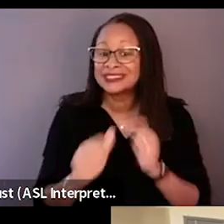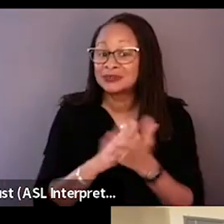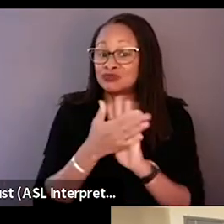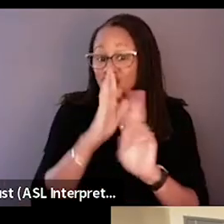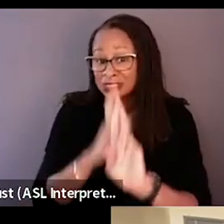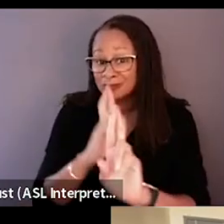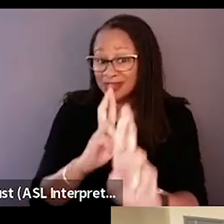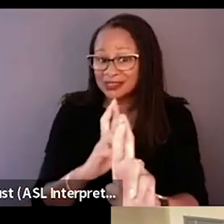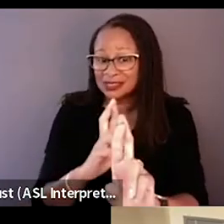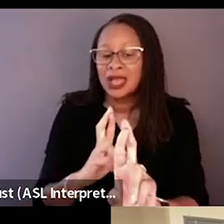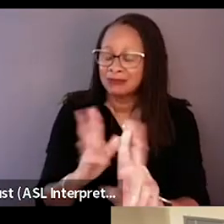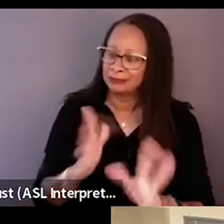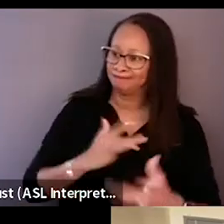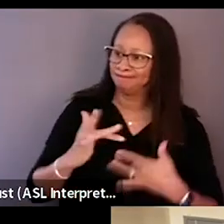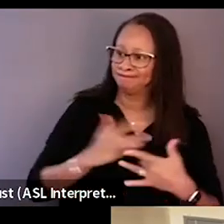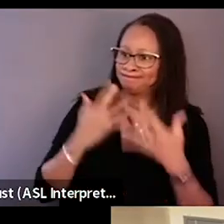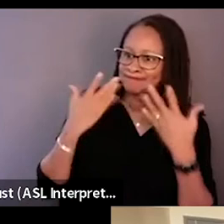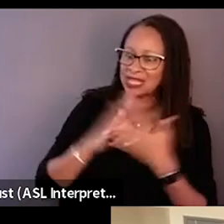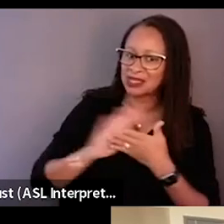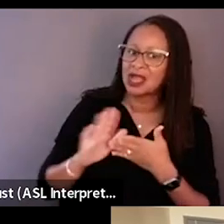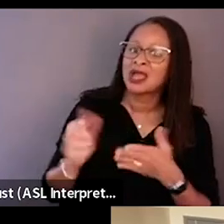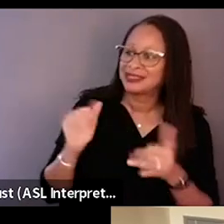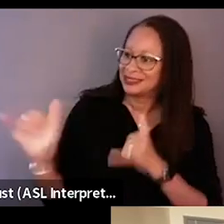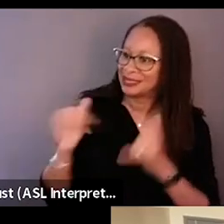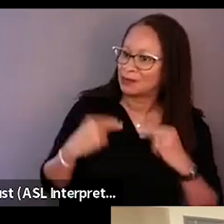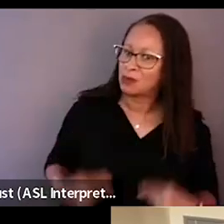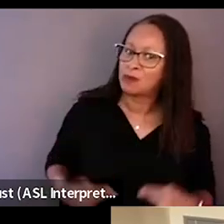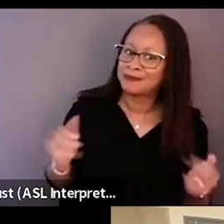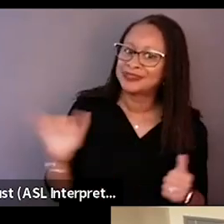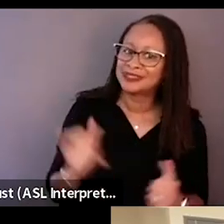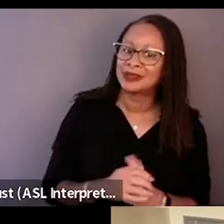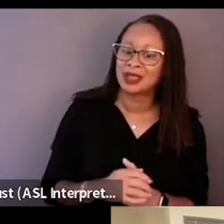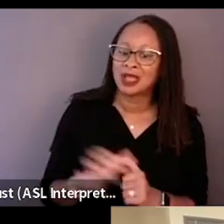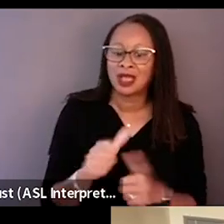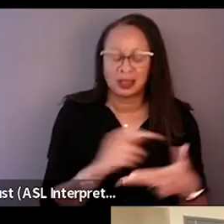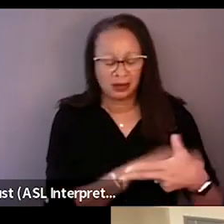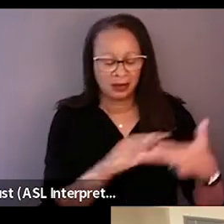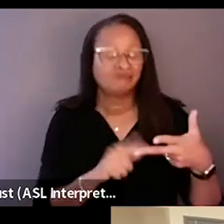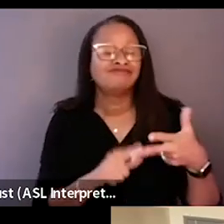each other part of humanity? And the other thing, the last thing I'd wanna say is that